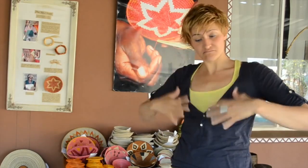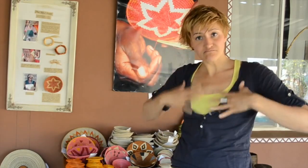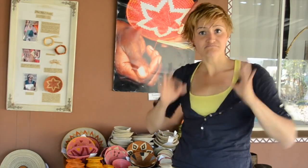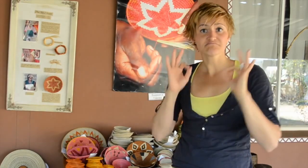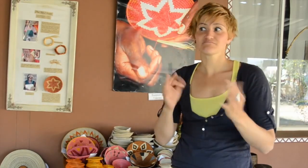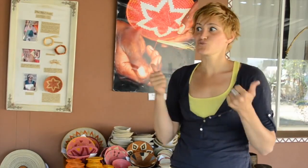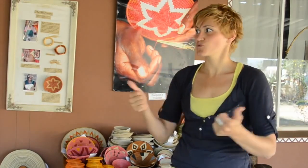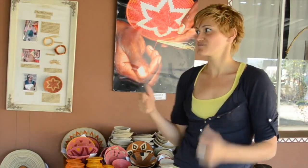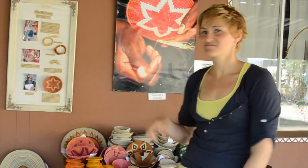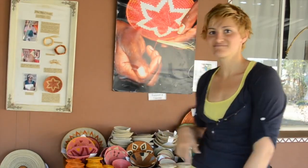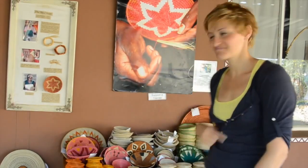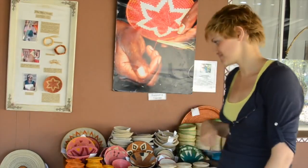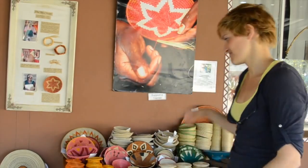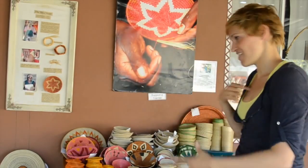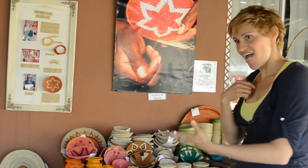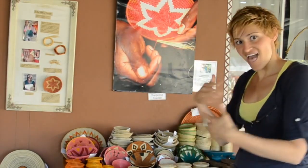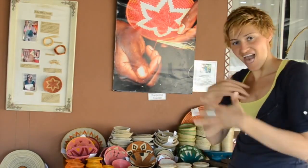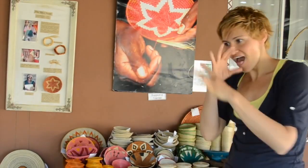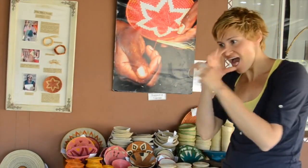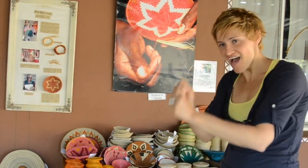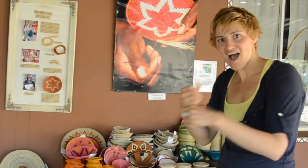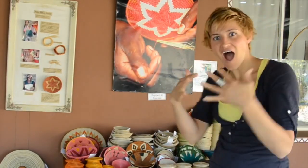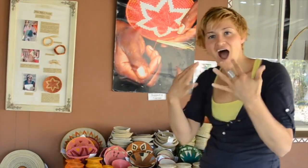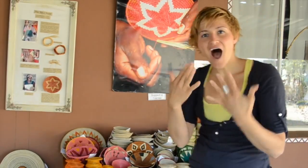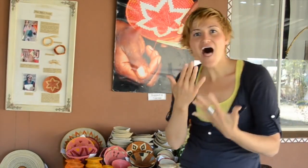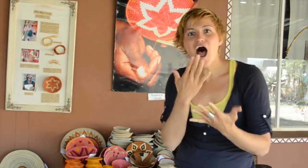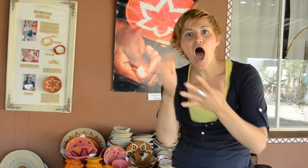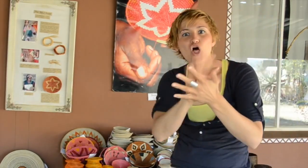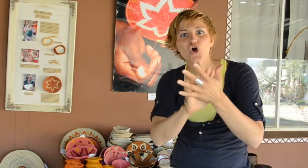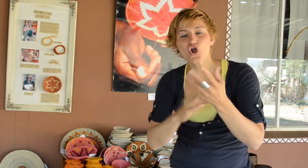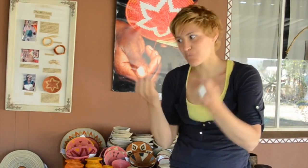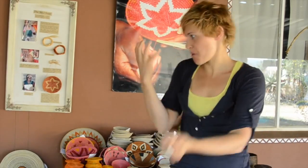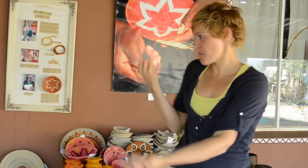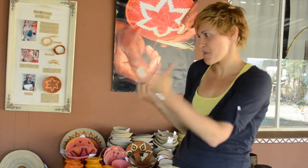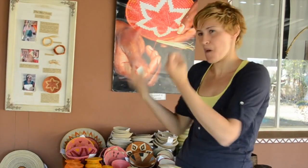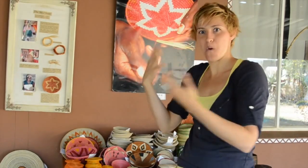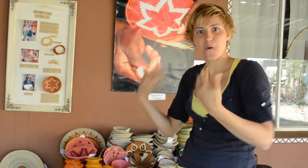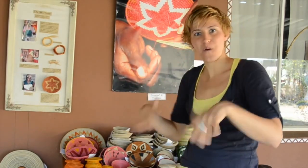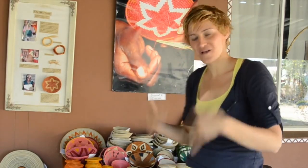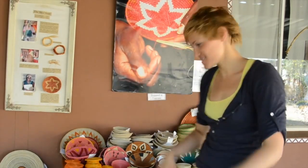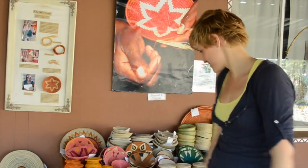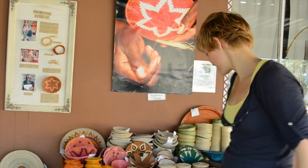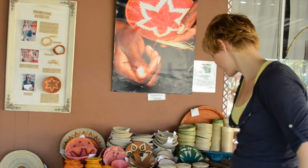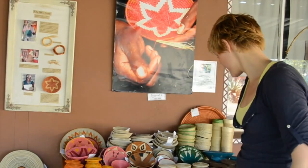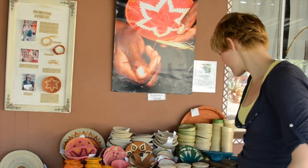I am awed with the beautiful colors that pop out in contrast on these crafts.